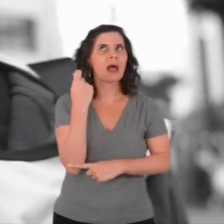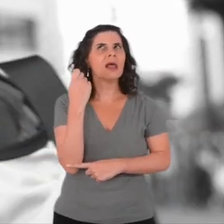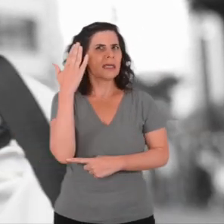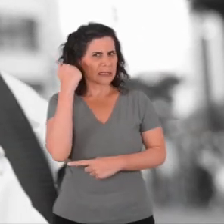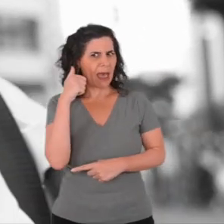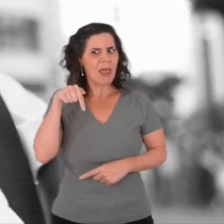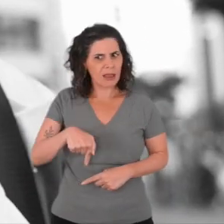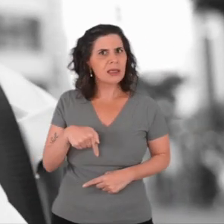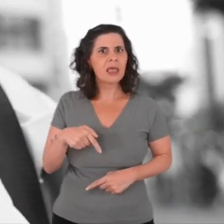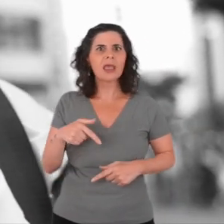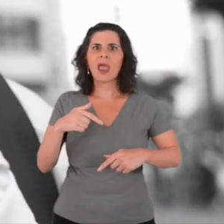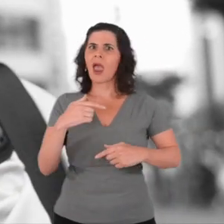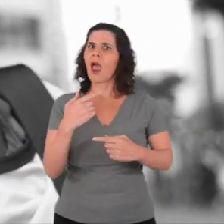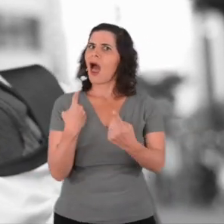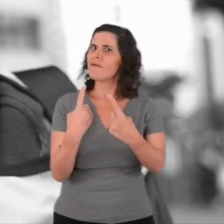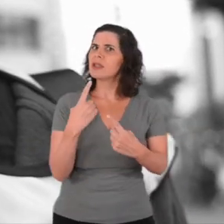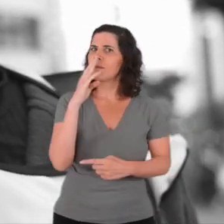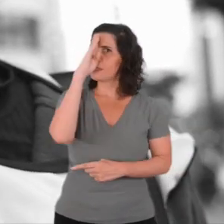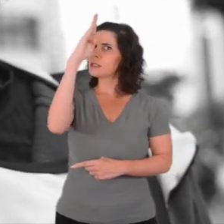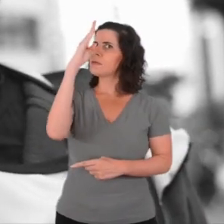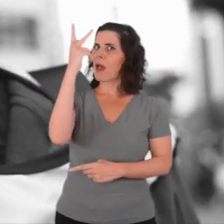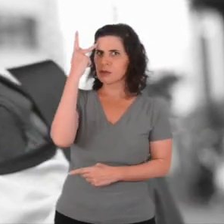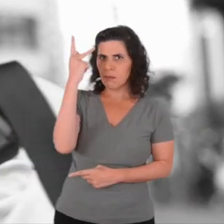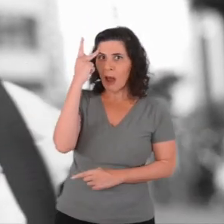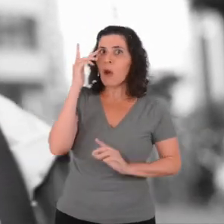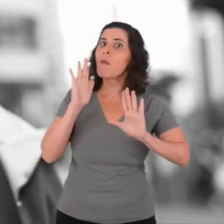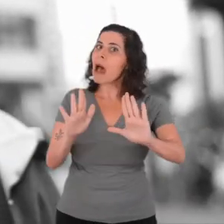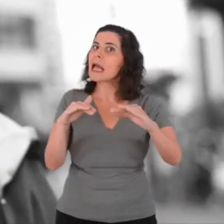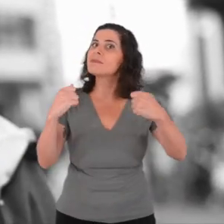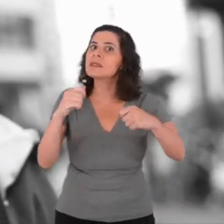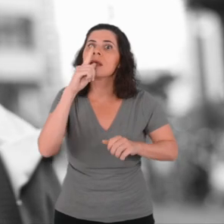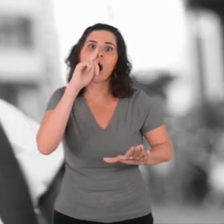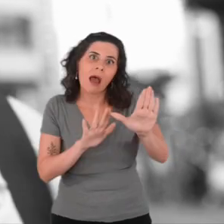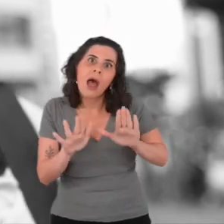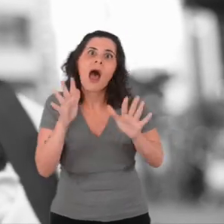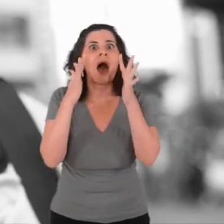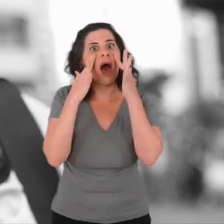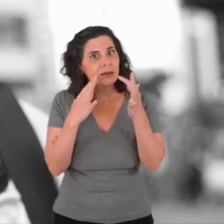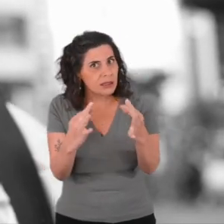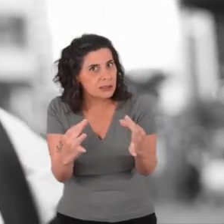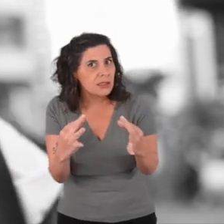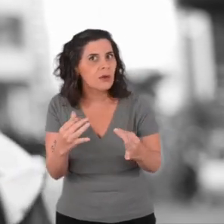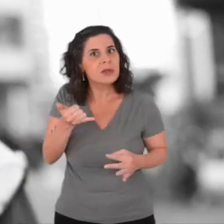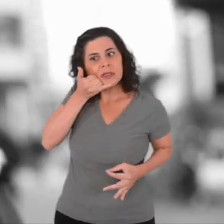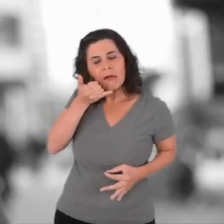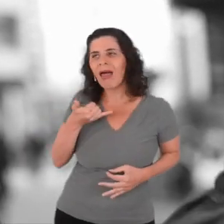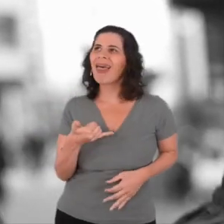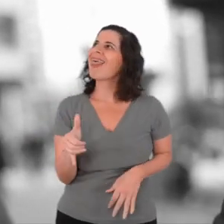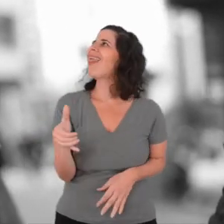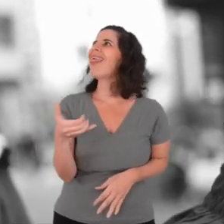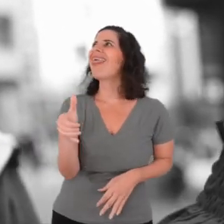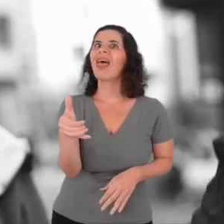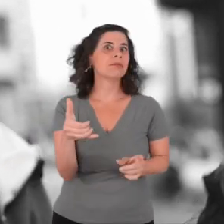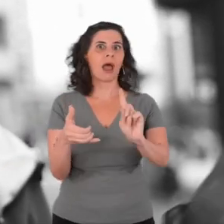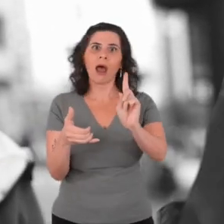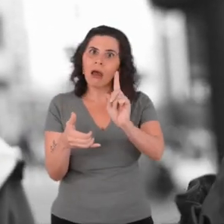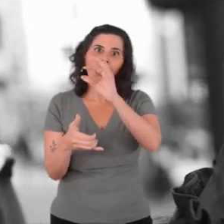It's a place that, like any other, requires us to be careful, OK? Watch out for your cell phones, watch out for your personal belongings.